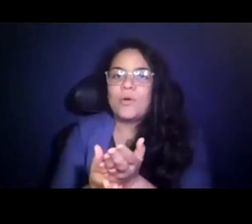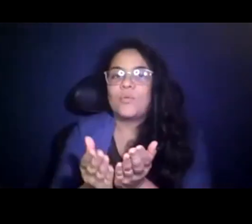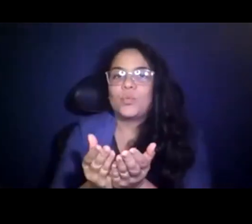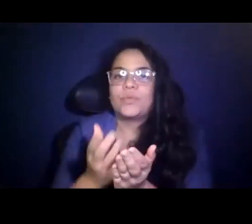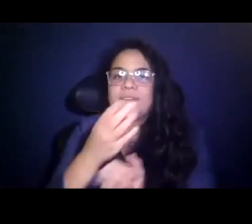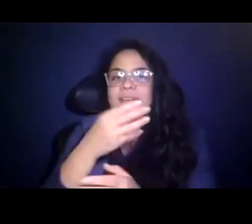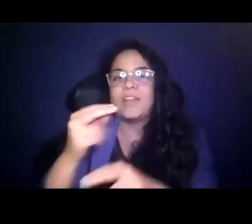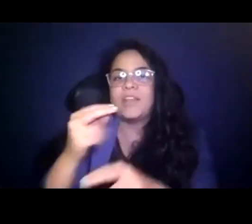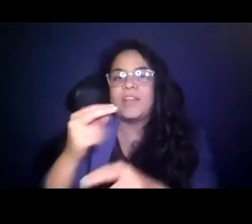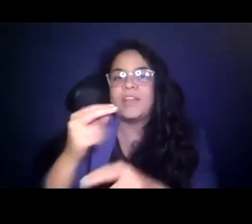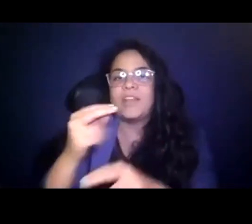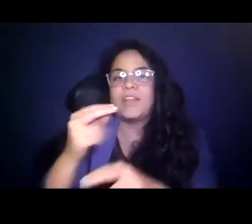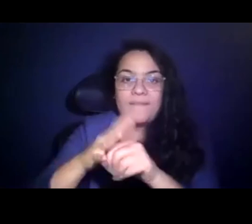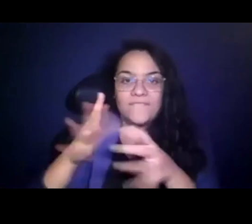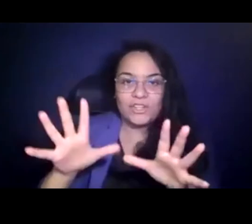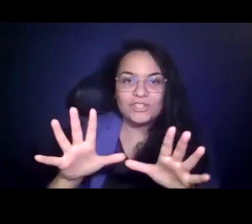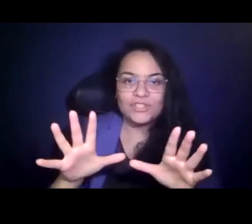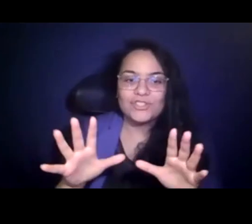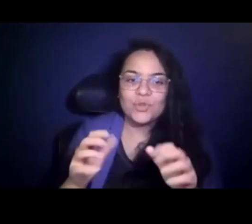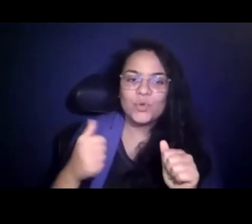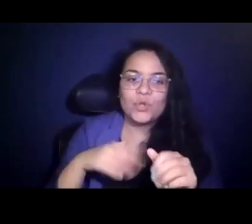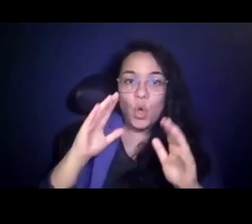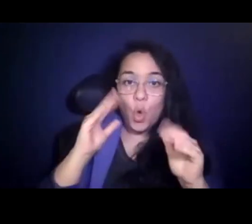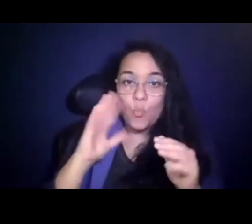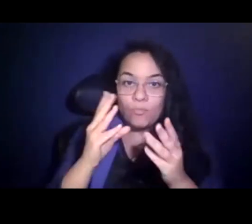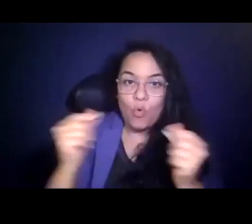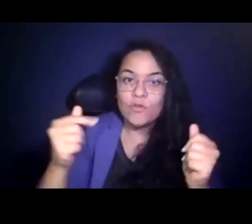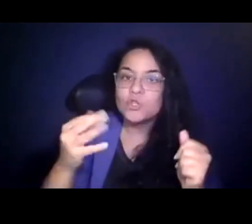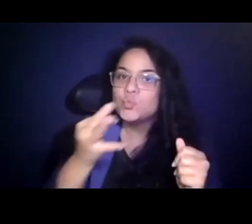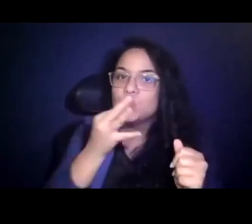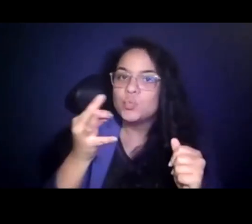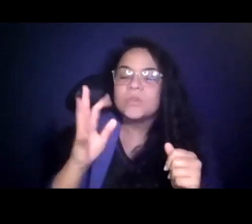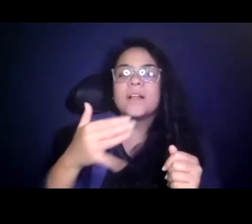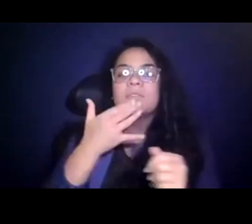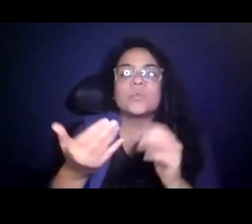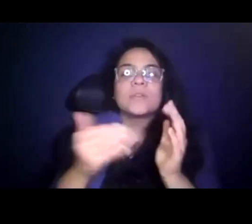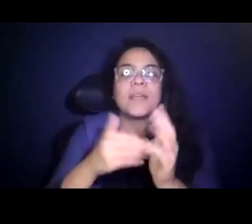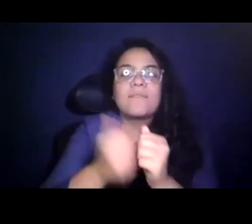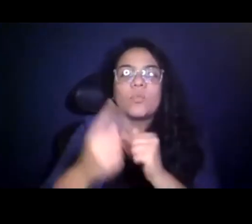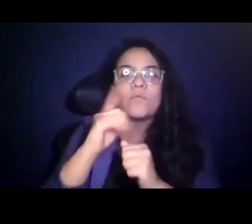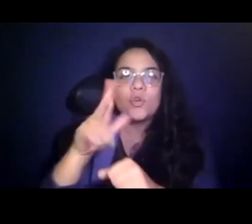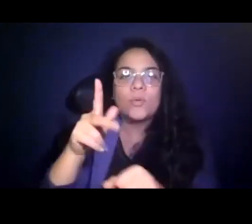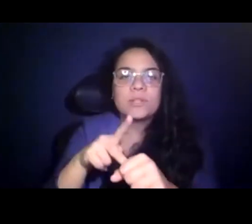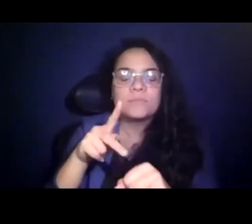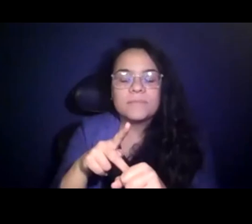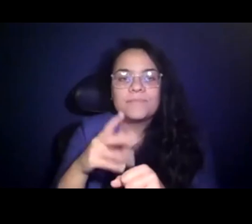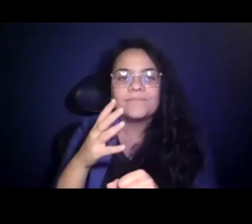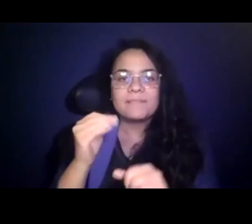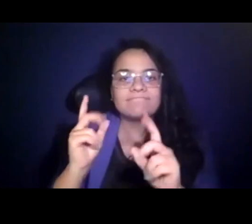is over, which we hope will be soon. 15:27:31 Thank you, again, everybody, for your participation, and attendance today.